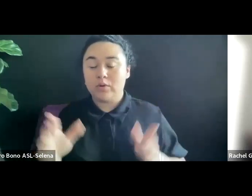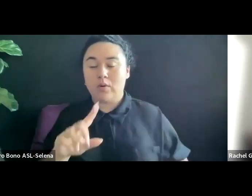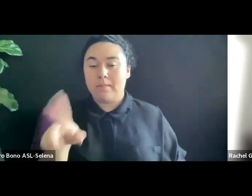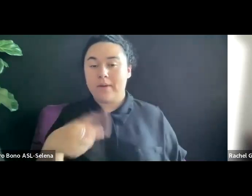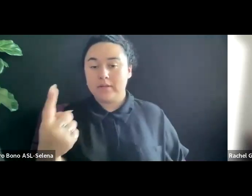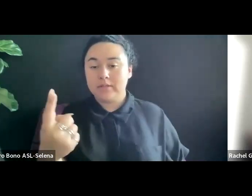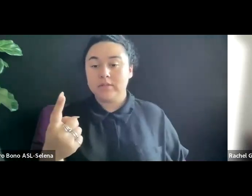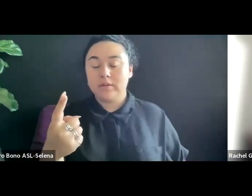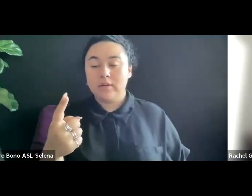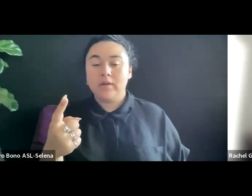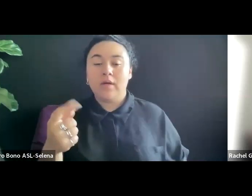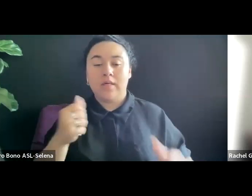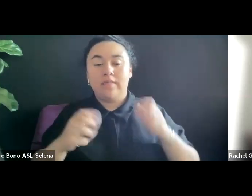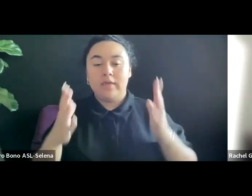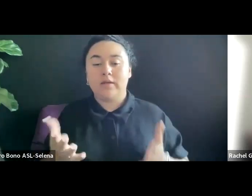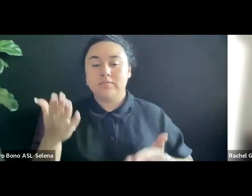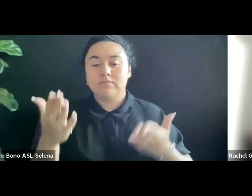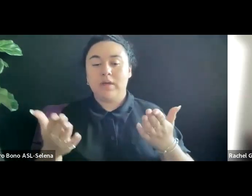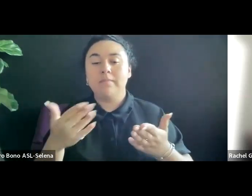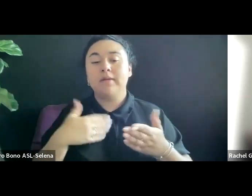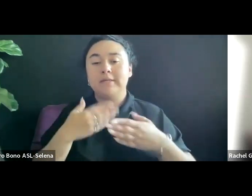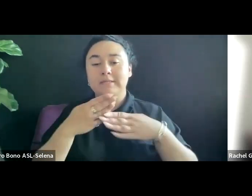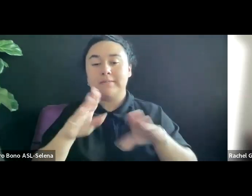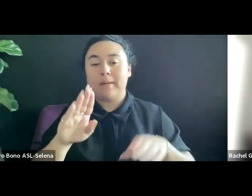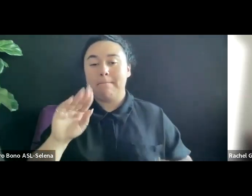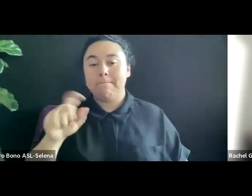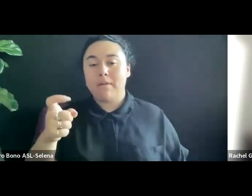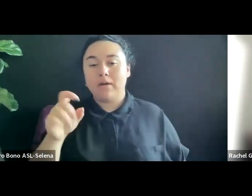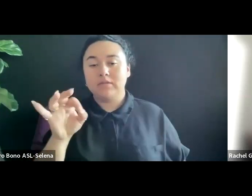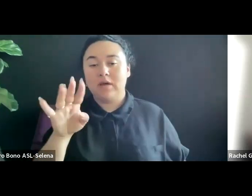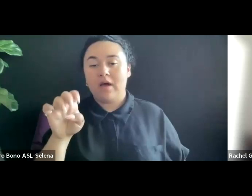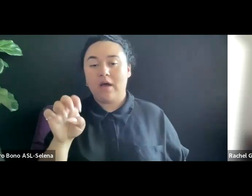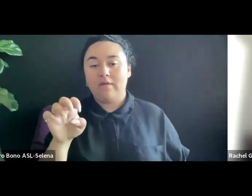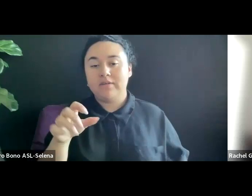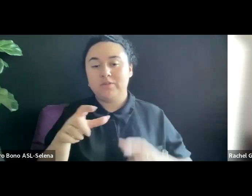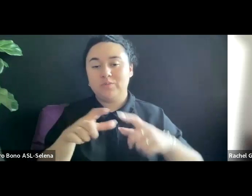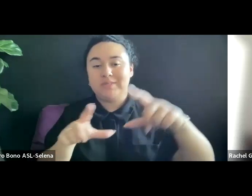OFFICE RECEIPTS WITH YOU BUT EXPECT TO START OFF WITH A SMALL PERCENTAGE LIKE 20%.